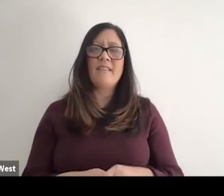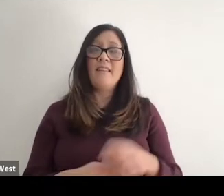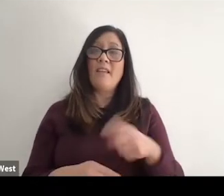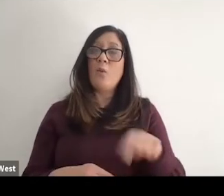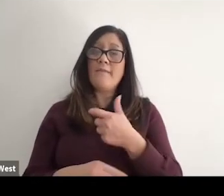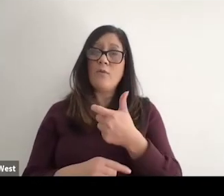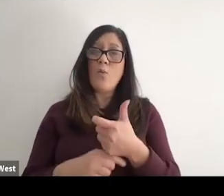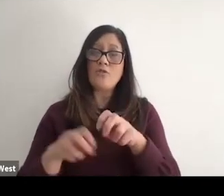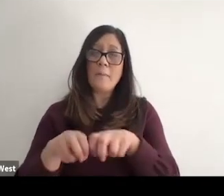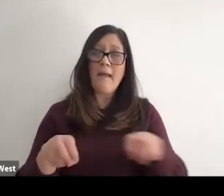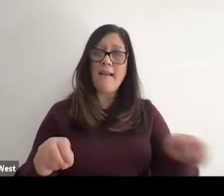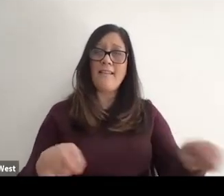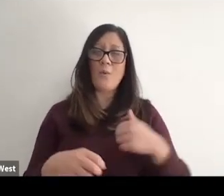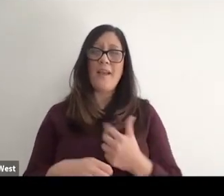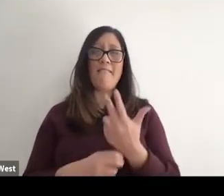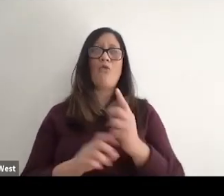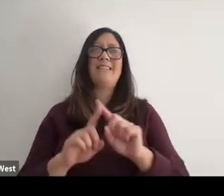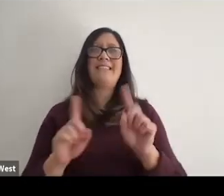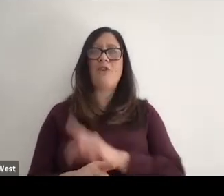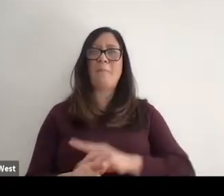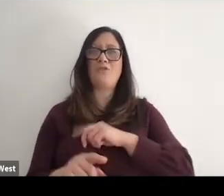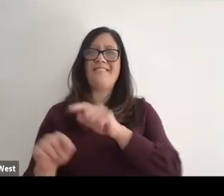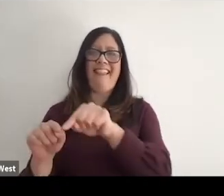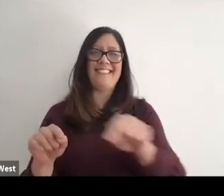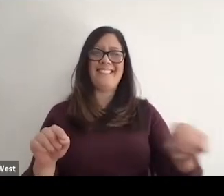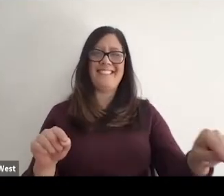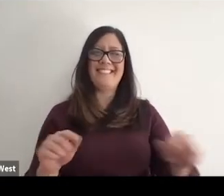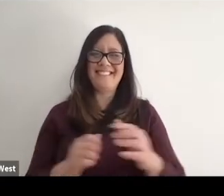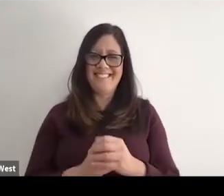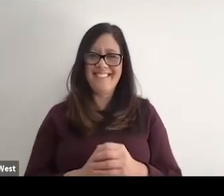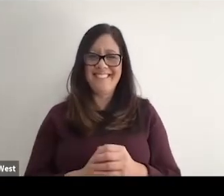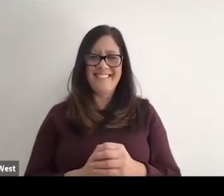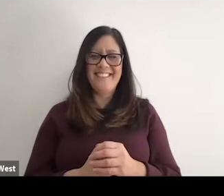viewing this panel you can see we've got three distinct personalities